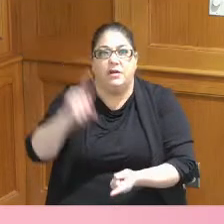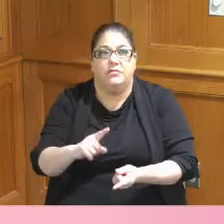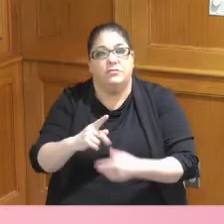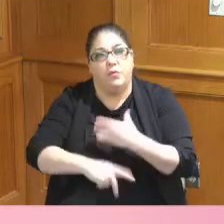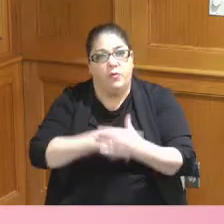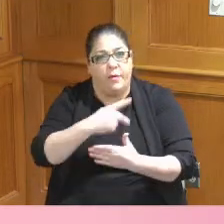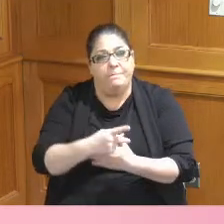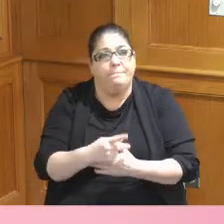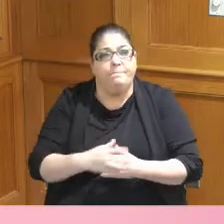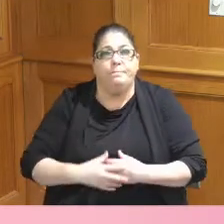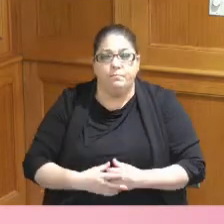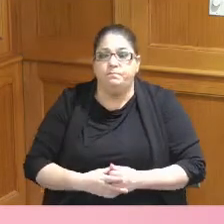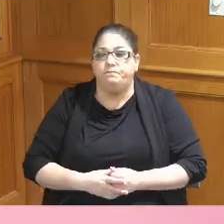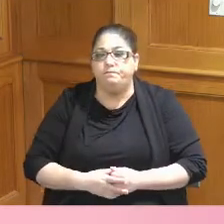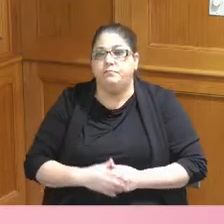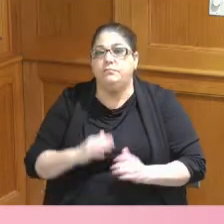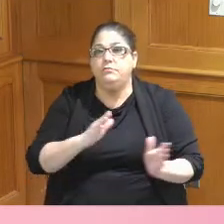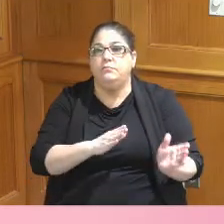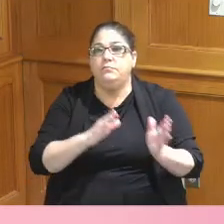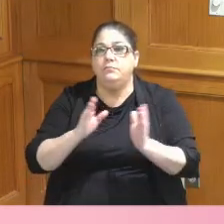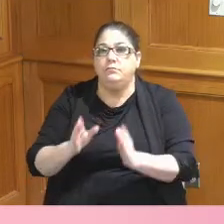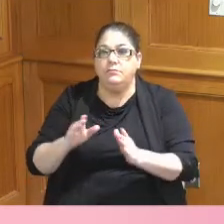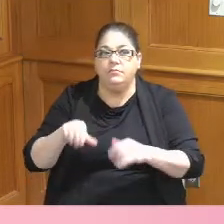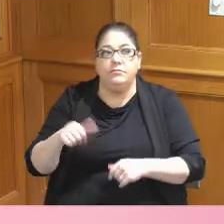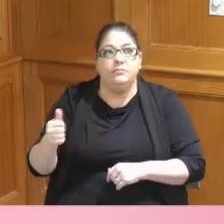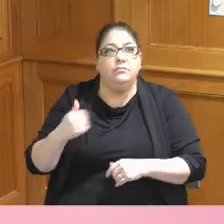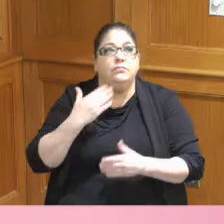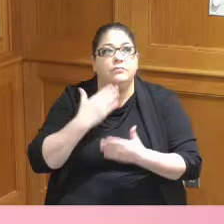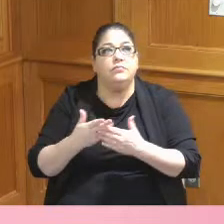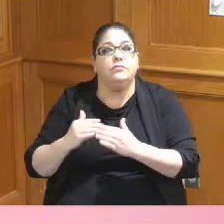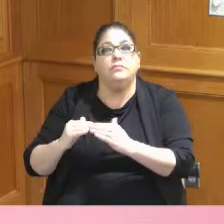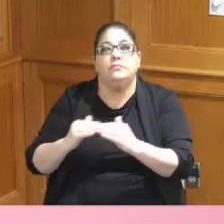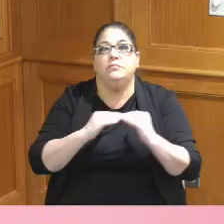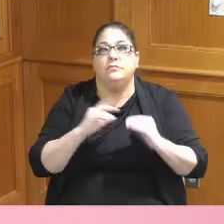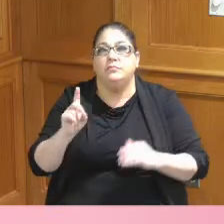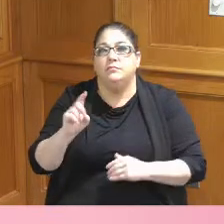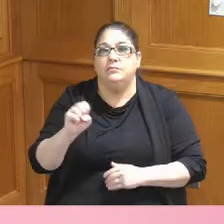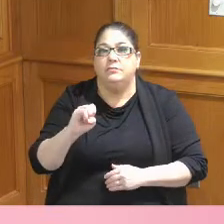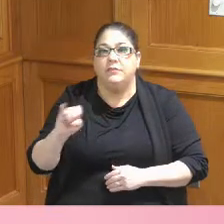another new aspect of this is our diversity equity and inclusion so in addition to a